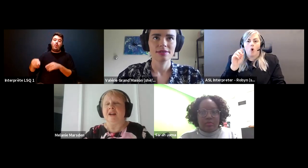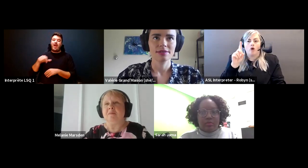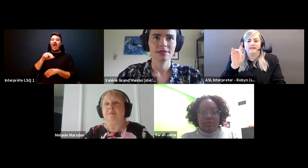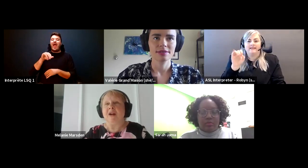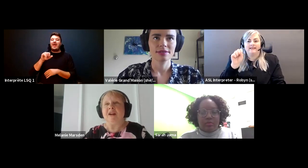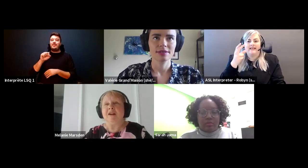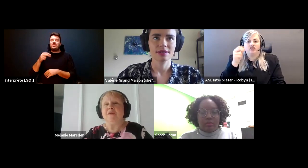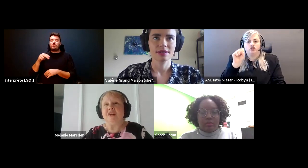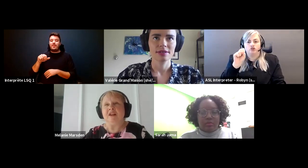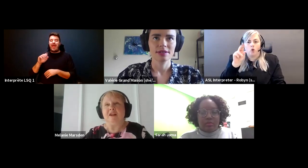Melanie Marsden: And many of the.